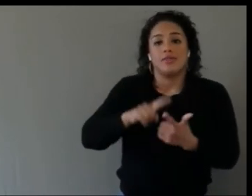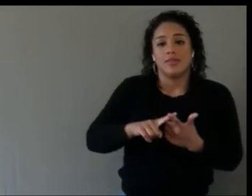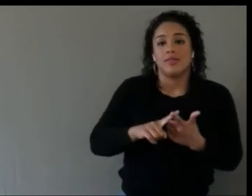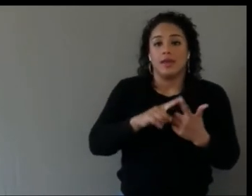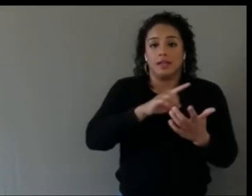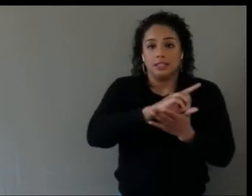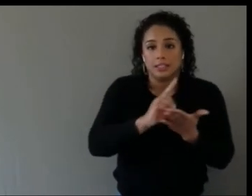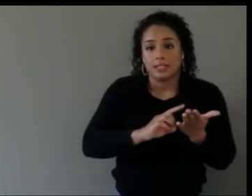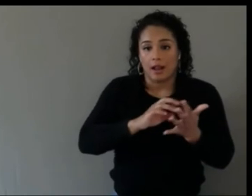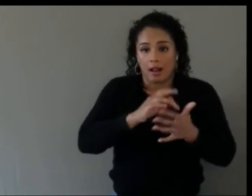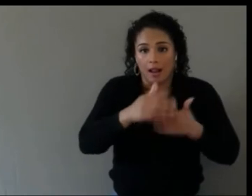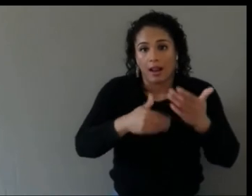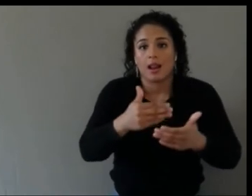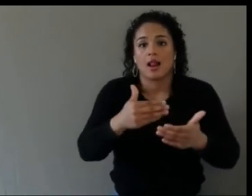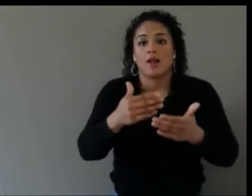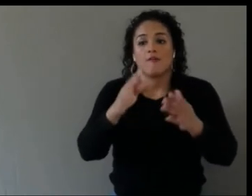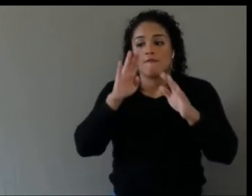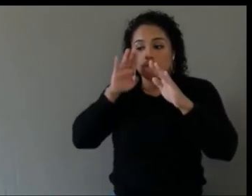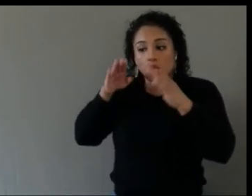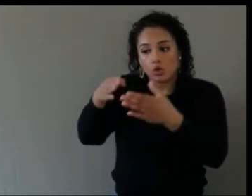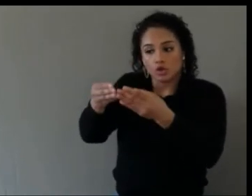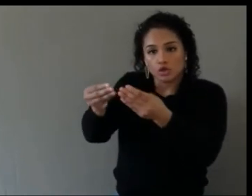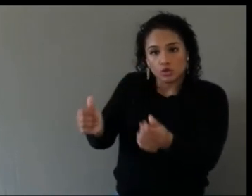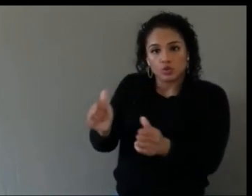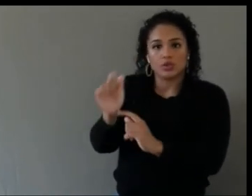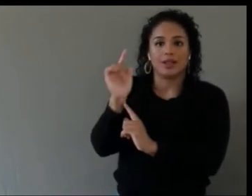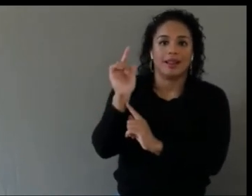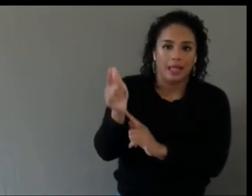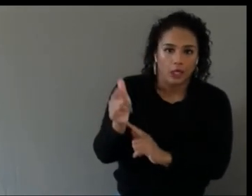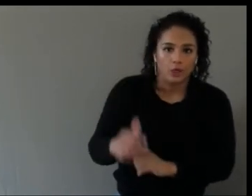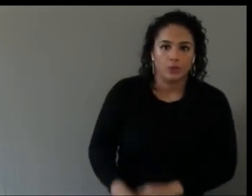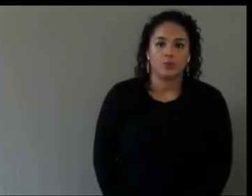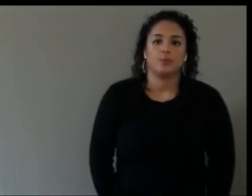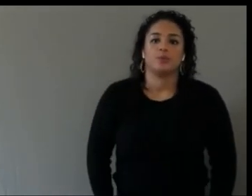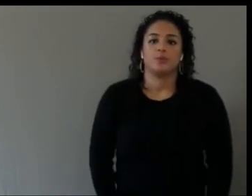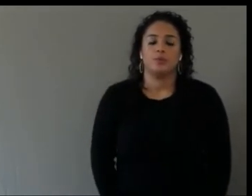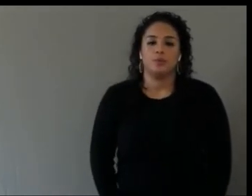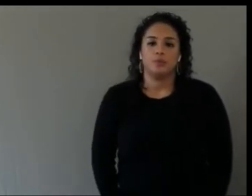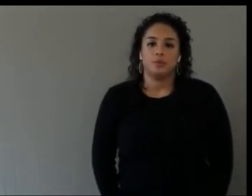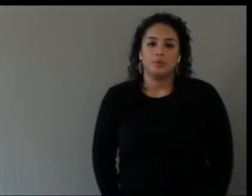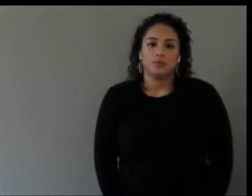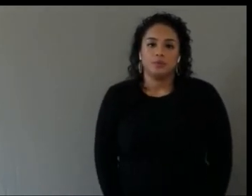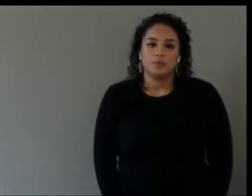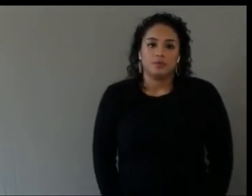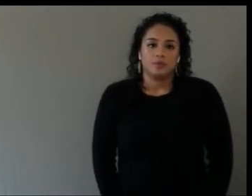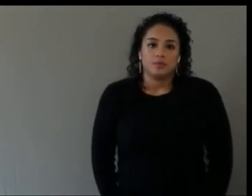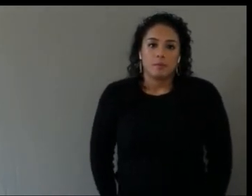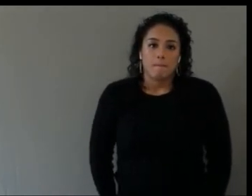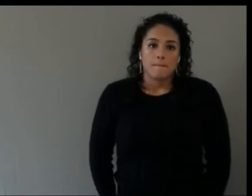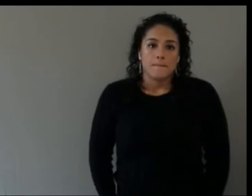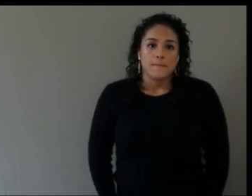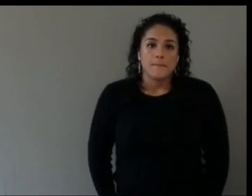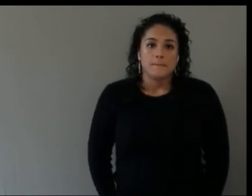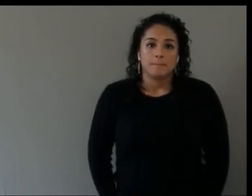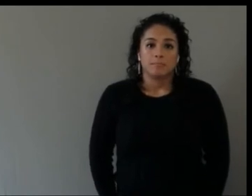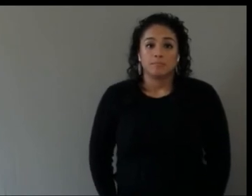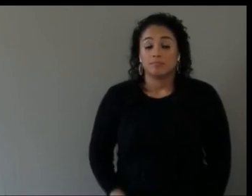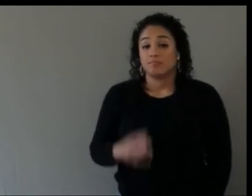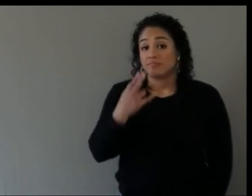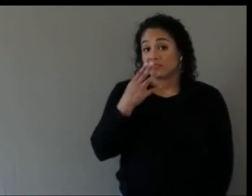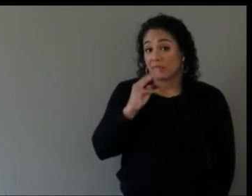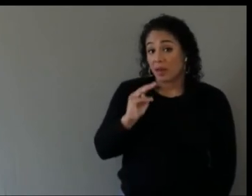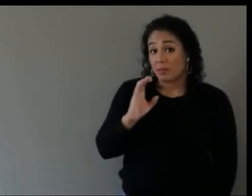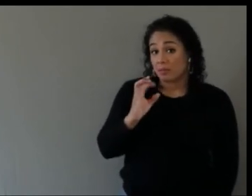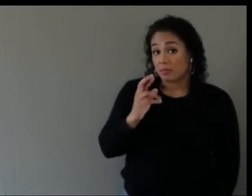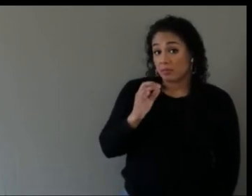Christine, do you want to -- >> I'll pop in.